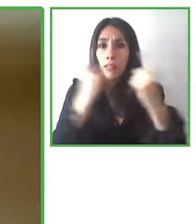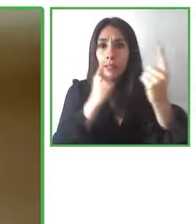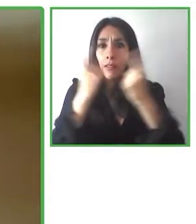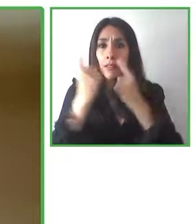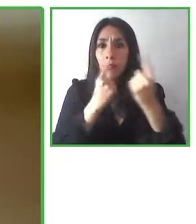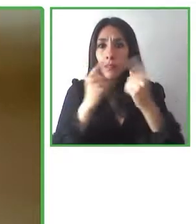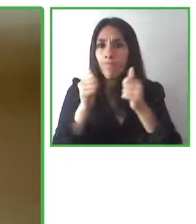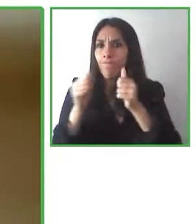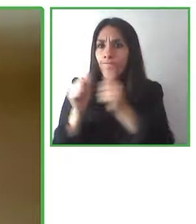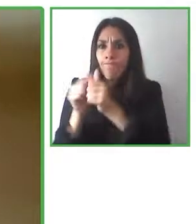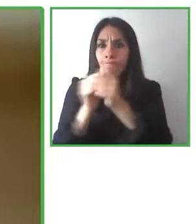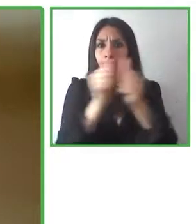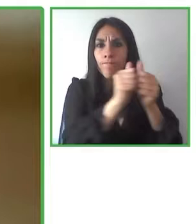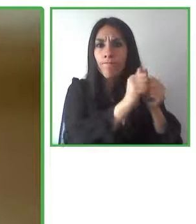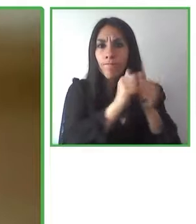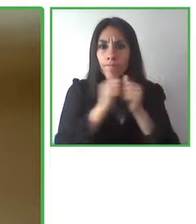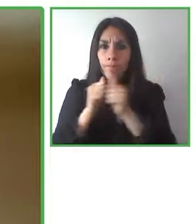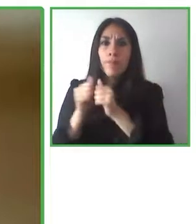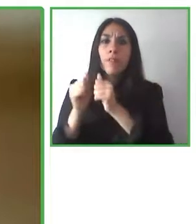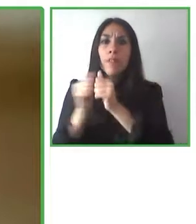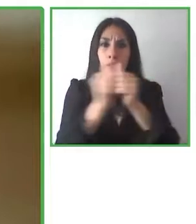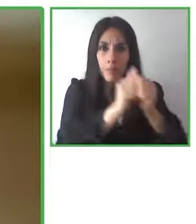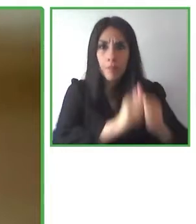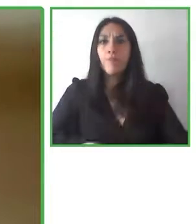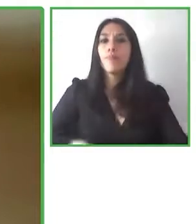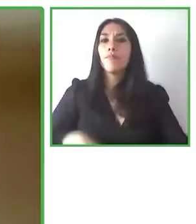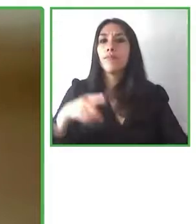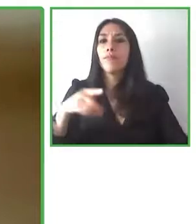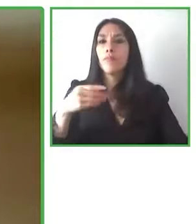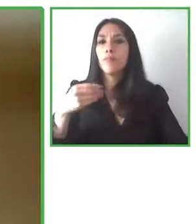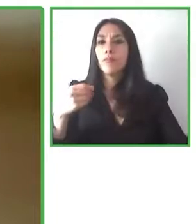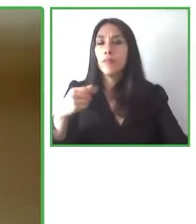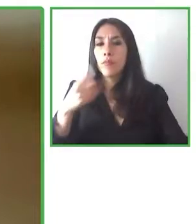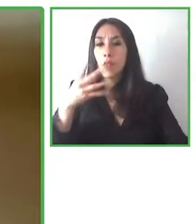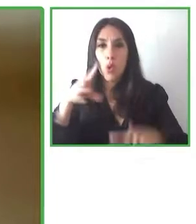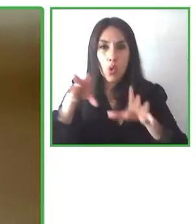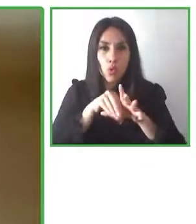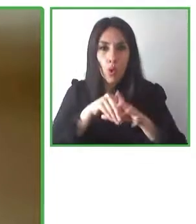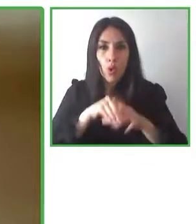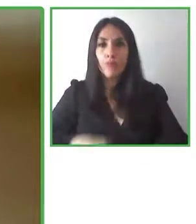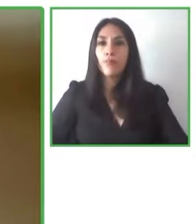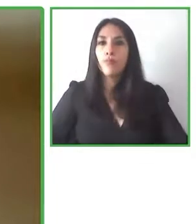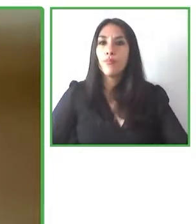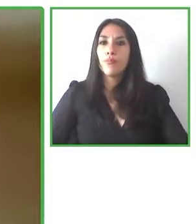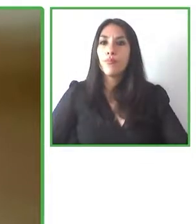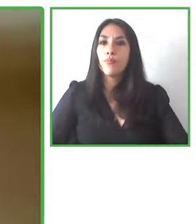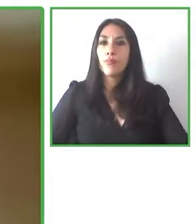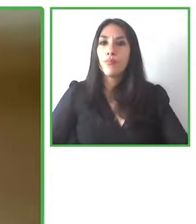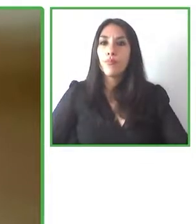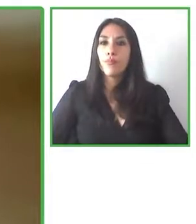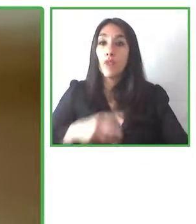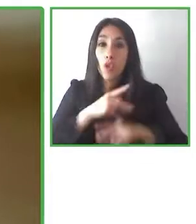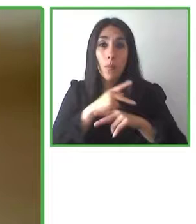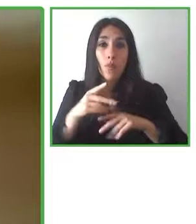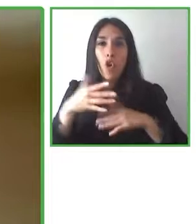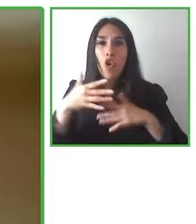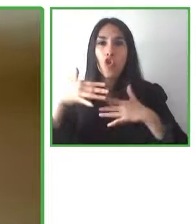First, we have Claudia Werneck, who is an advocate for inclusion and a founder of Escuela de Gente.